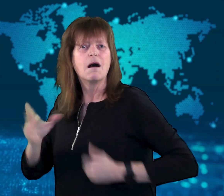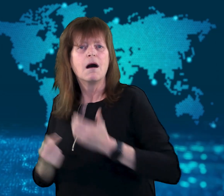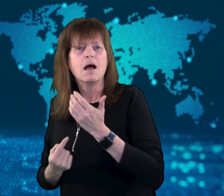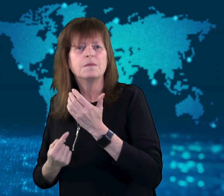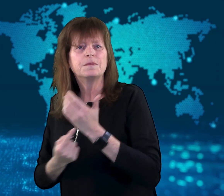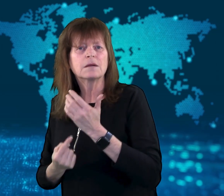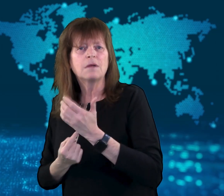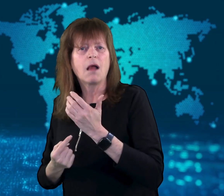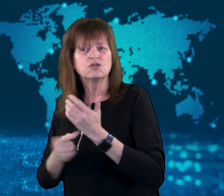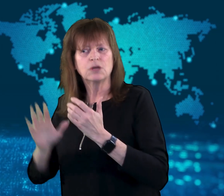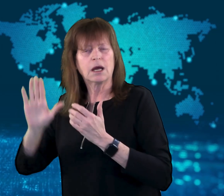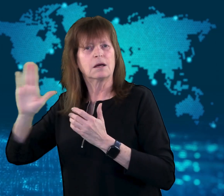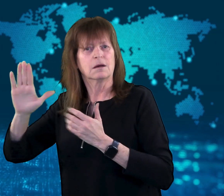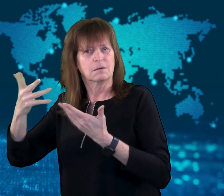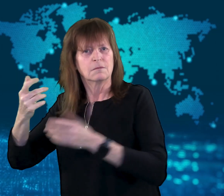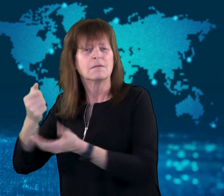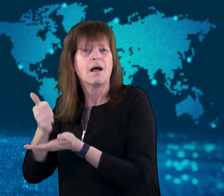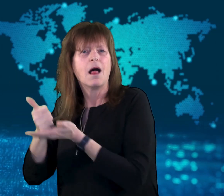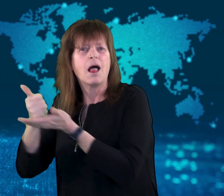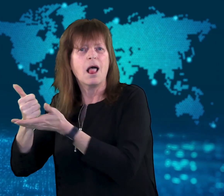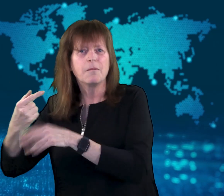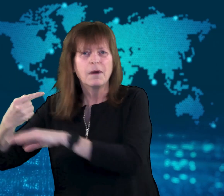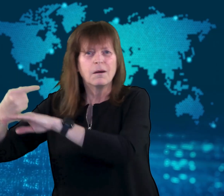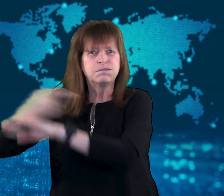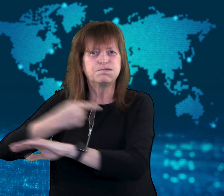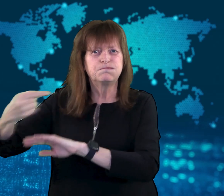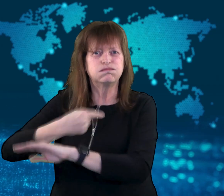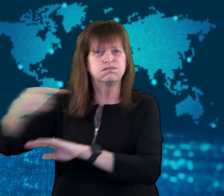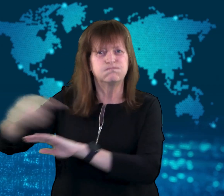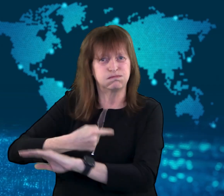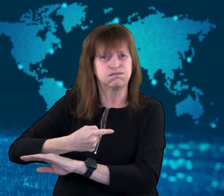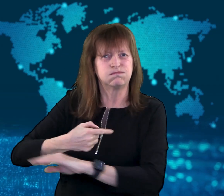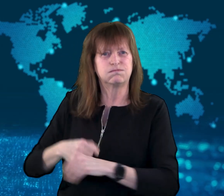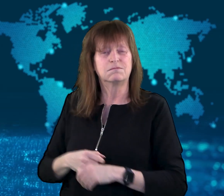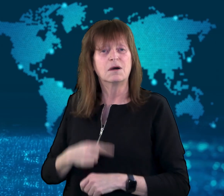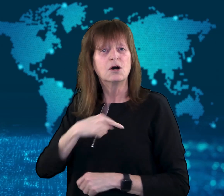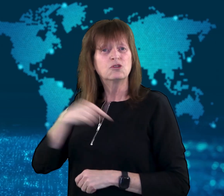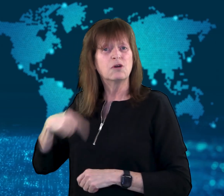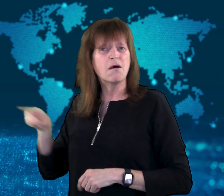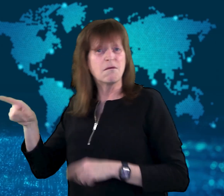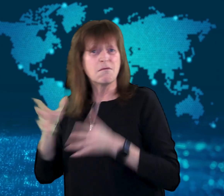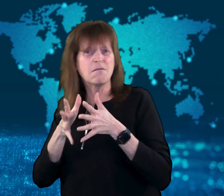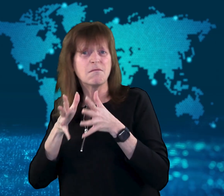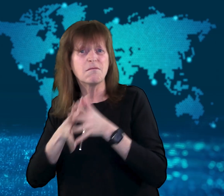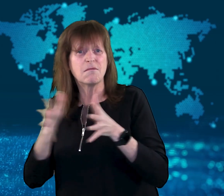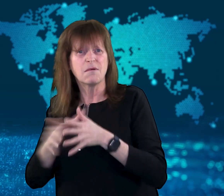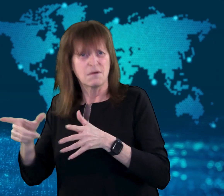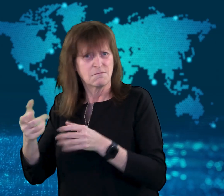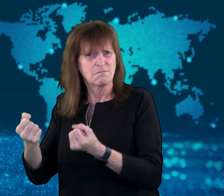and military technology to Russian defense companies.